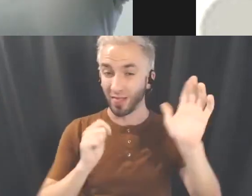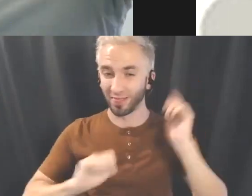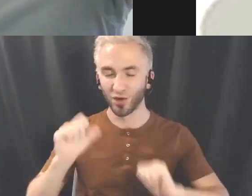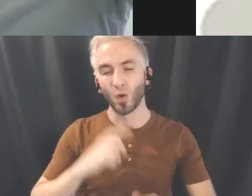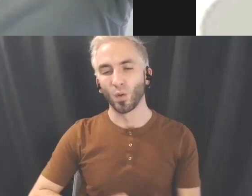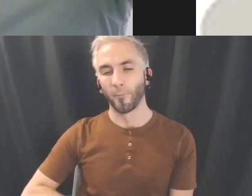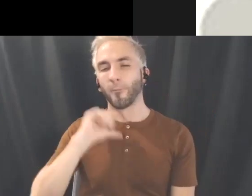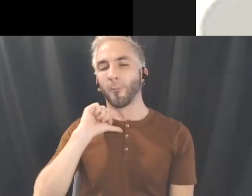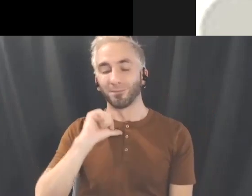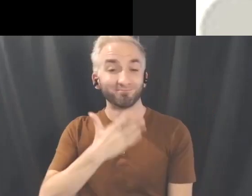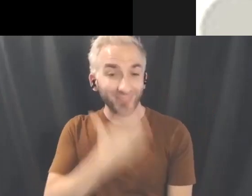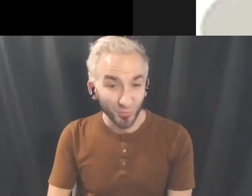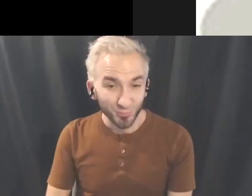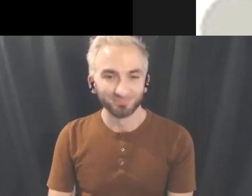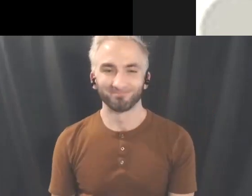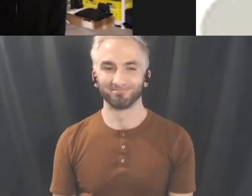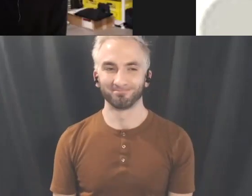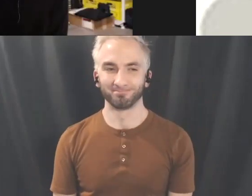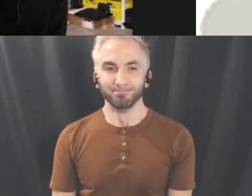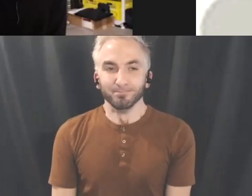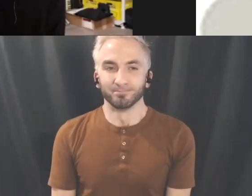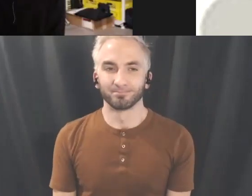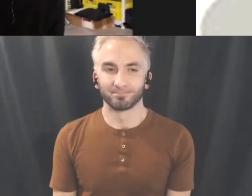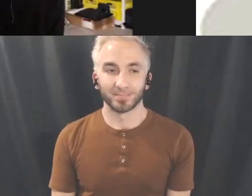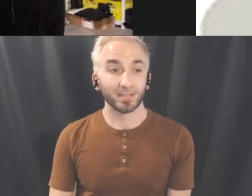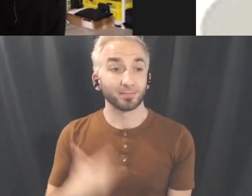Thank you. My name is Gonu.